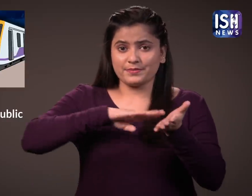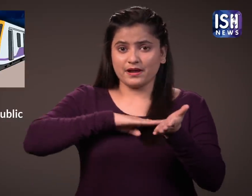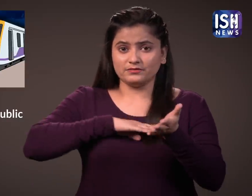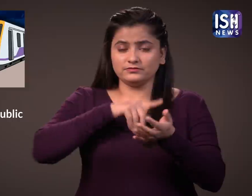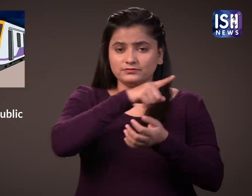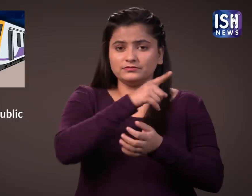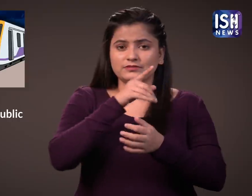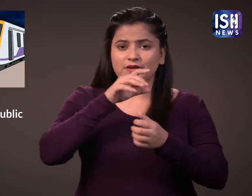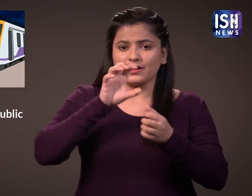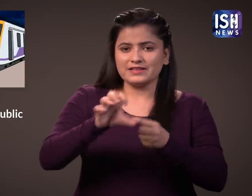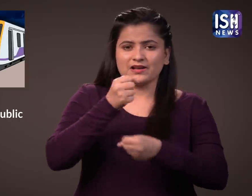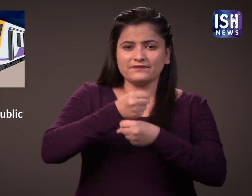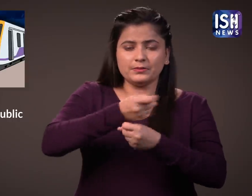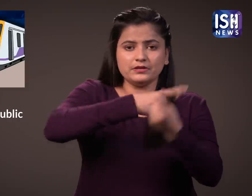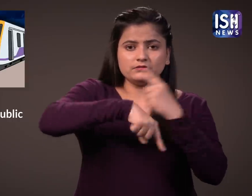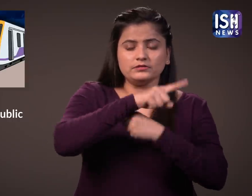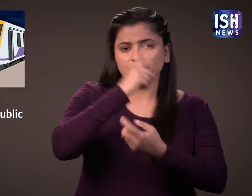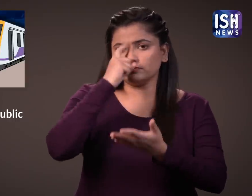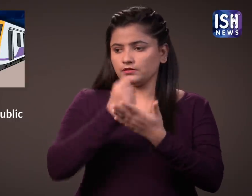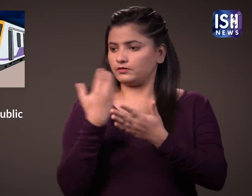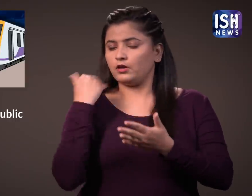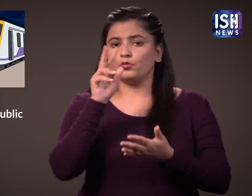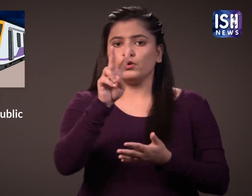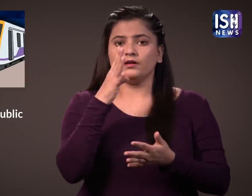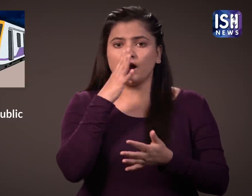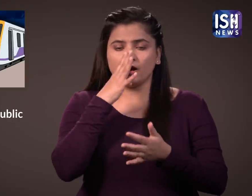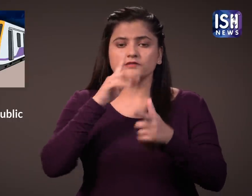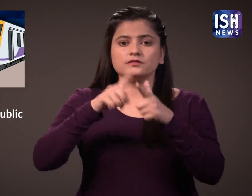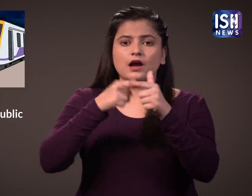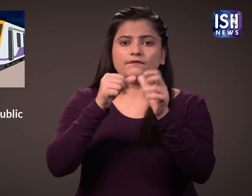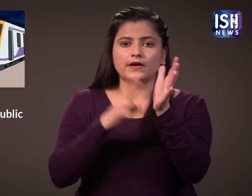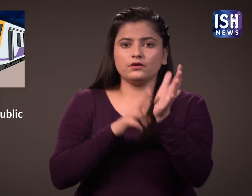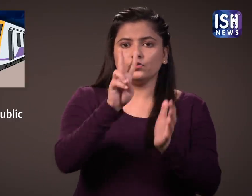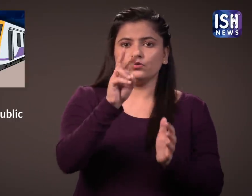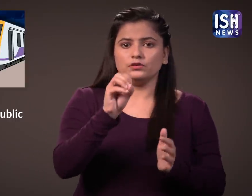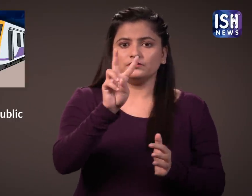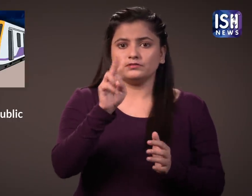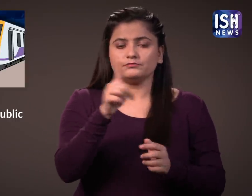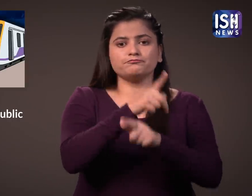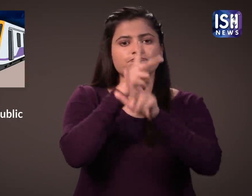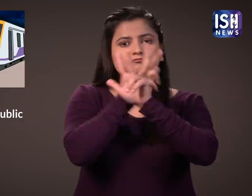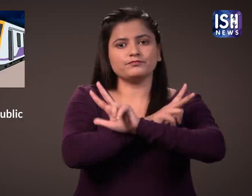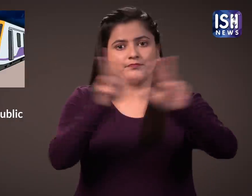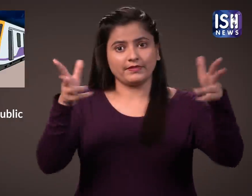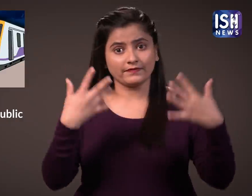The Maharashtra government announced on 29th January